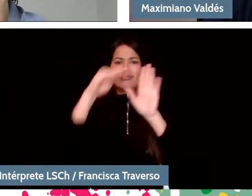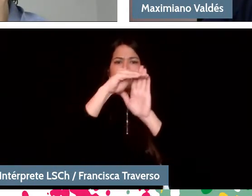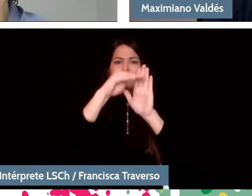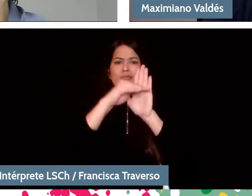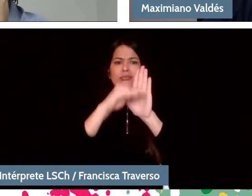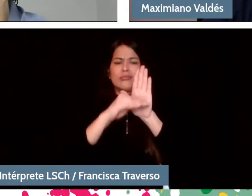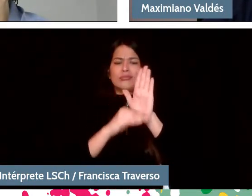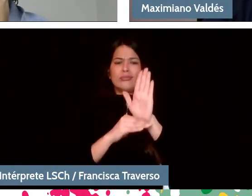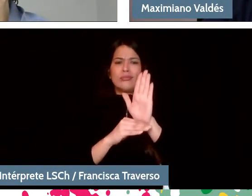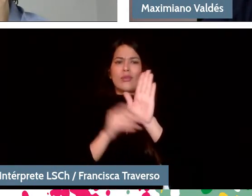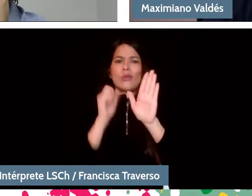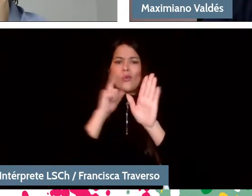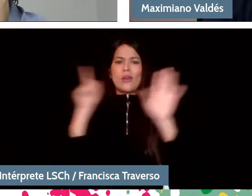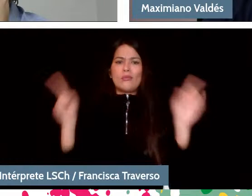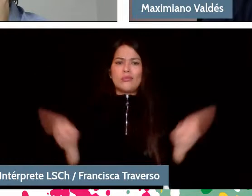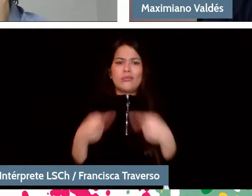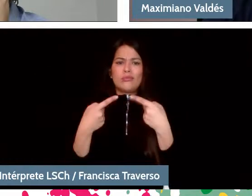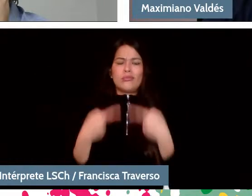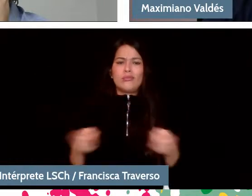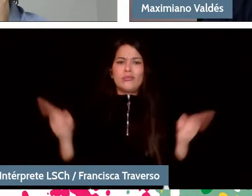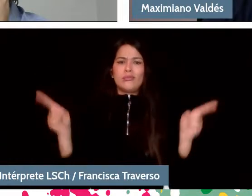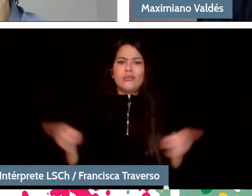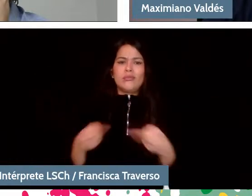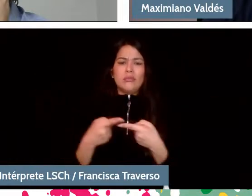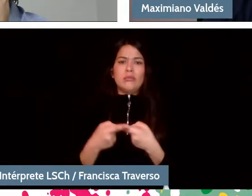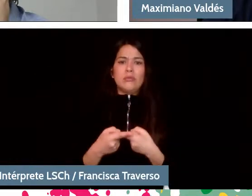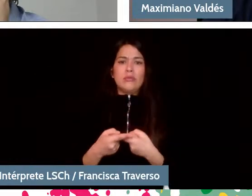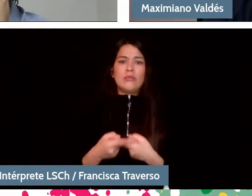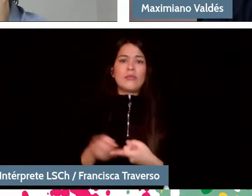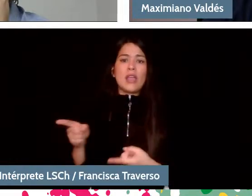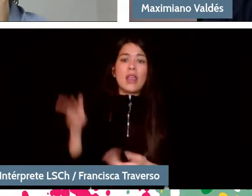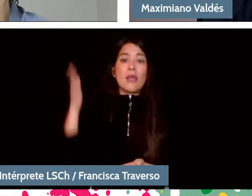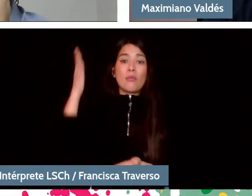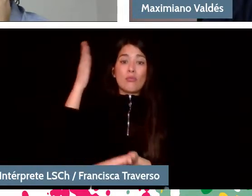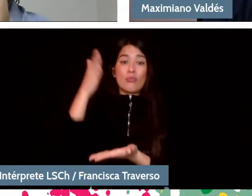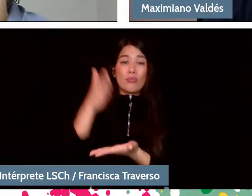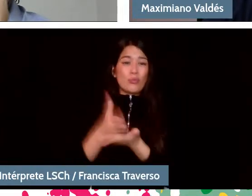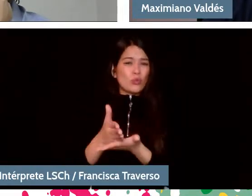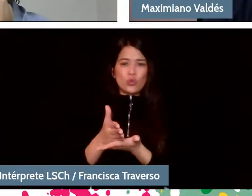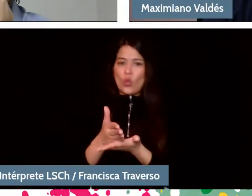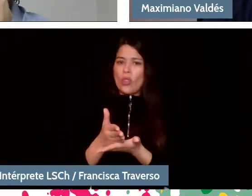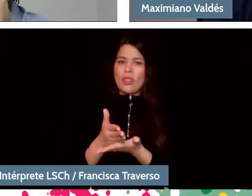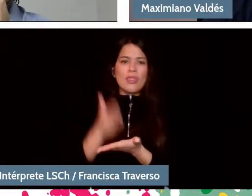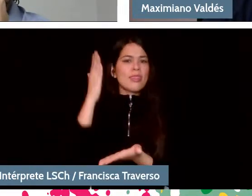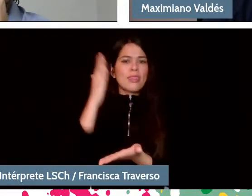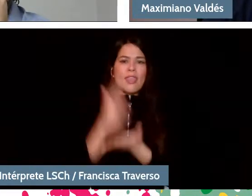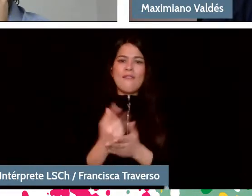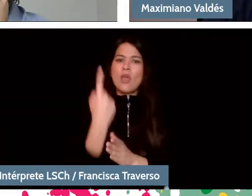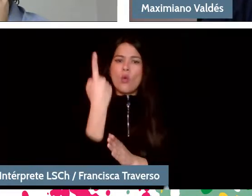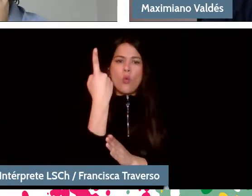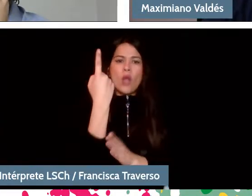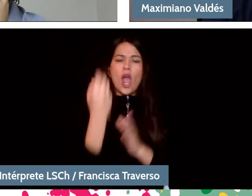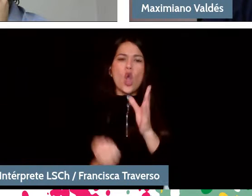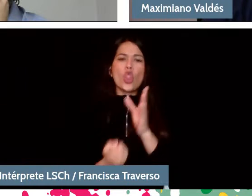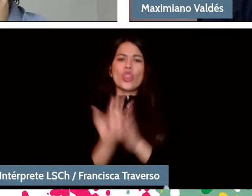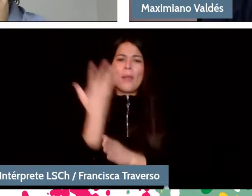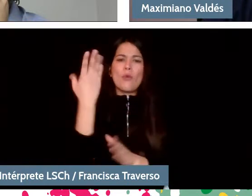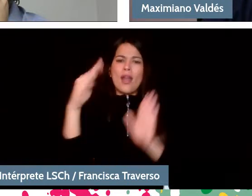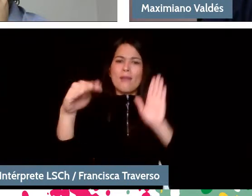and imposed a contemporary work, generally Spanish, on every program. It was an obligation for all of us,